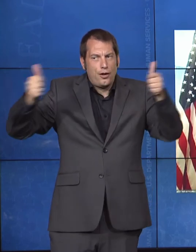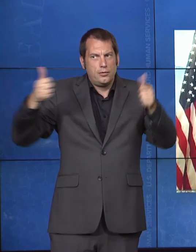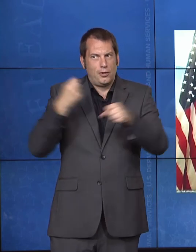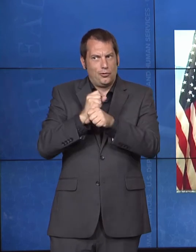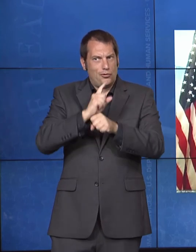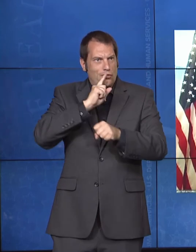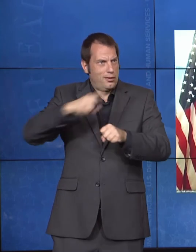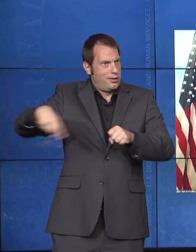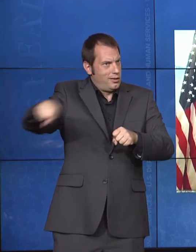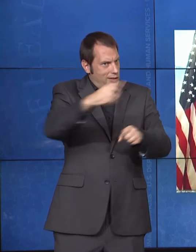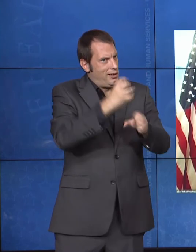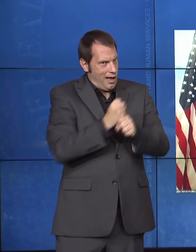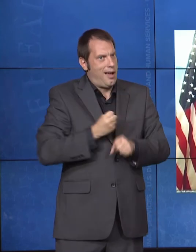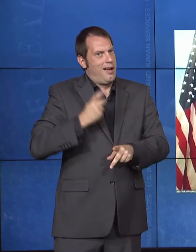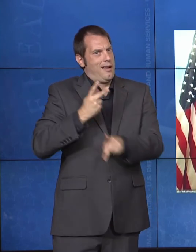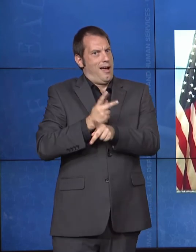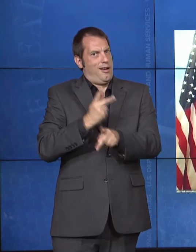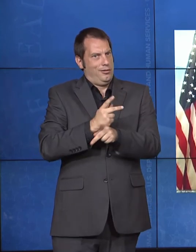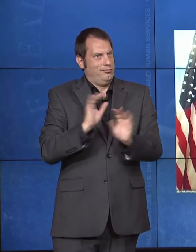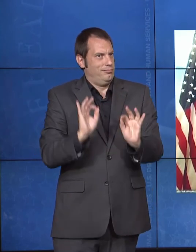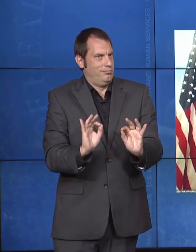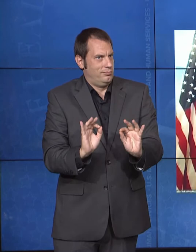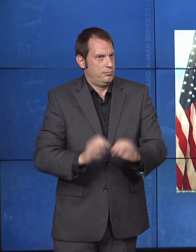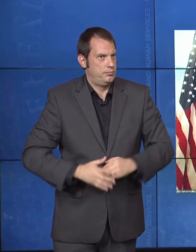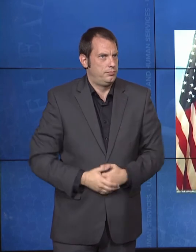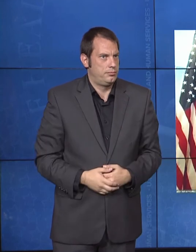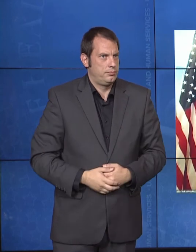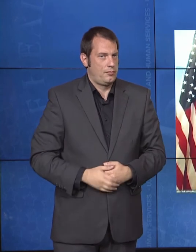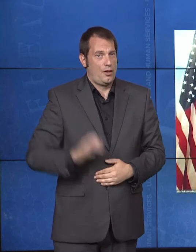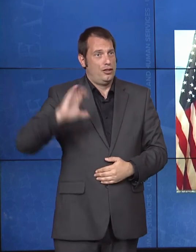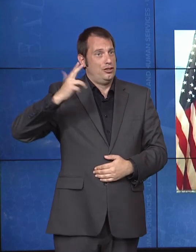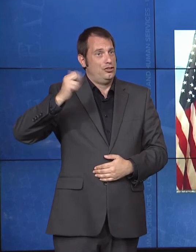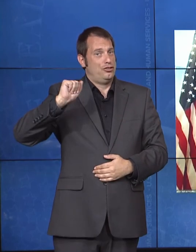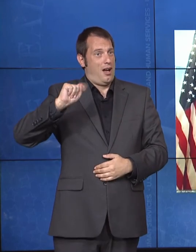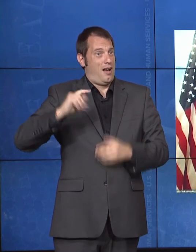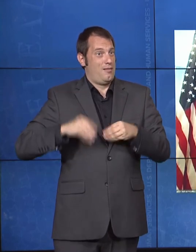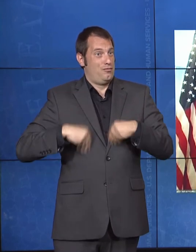CHAP providers are unique and that they can be mobilized to provide direct patient care